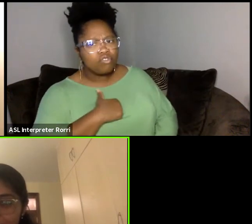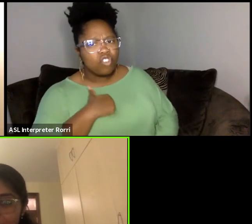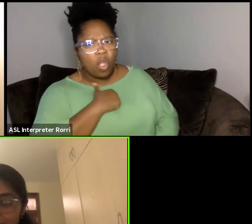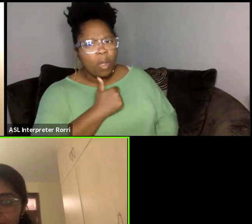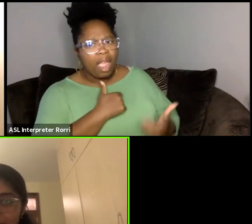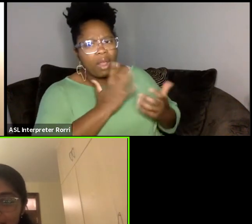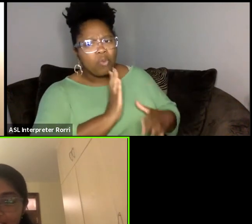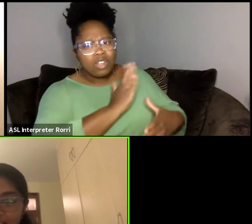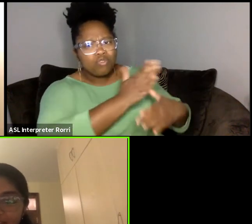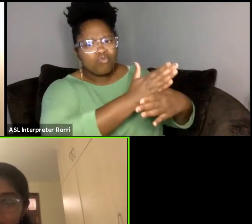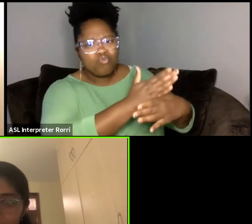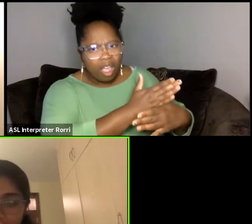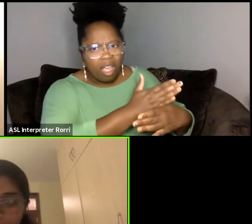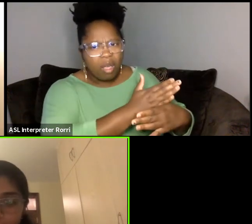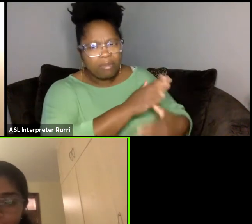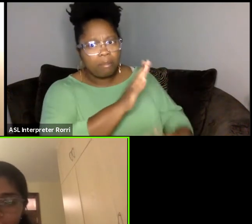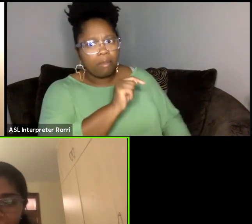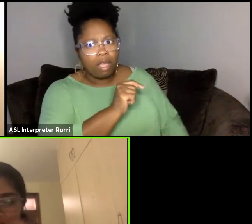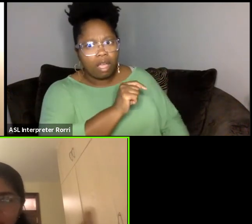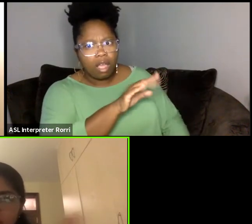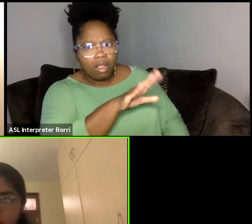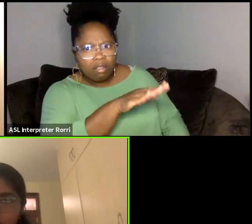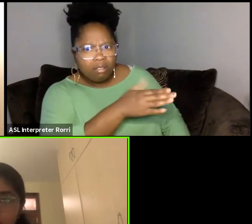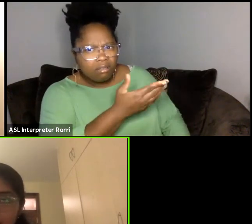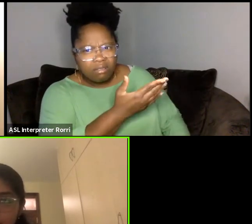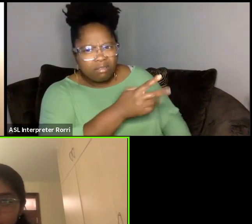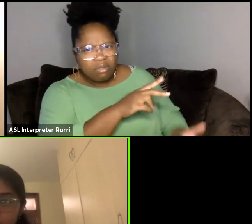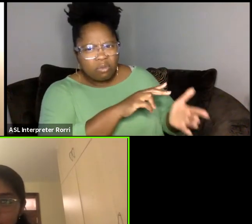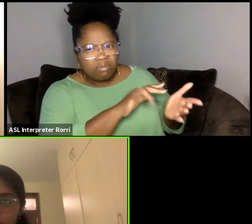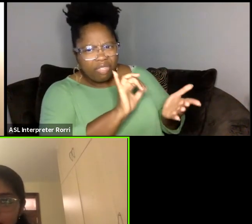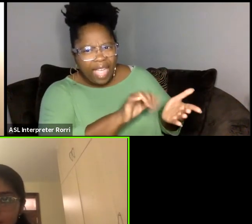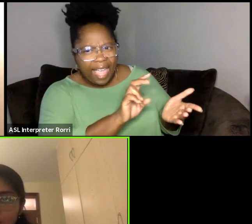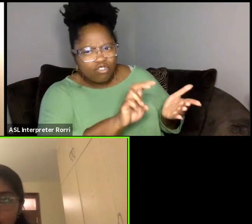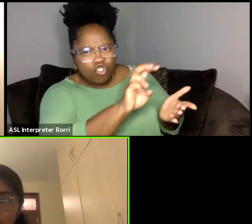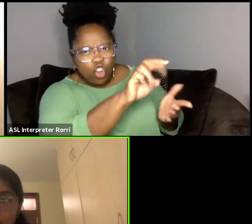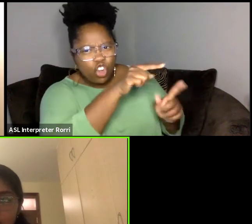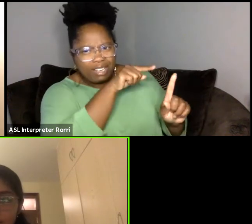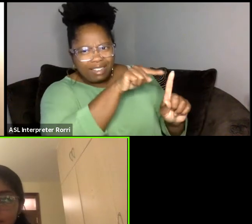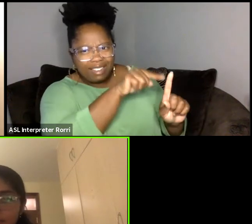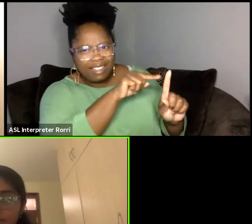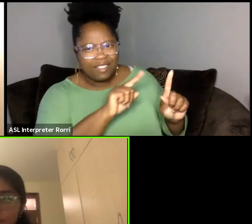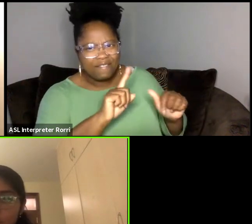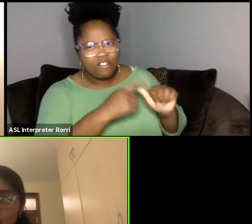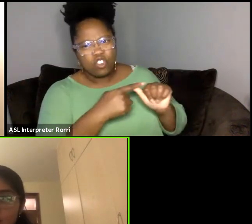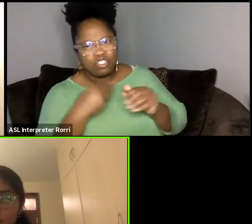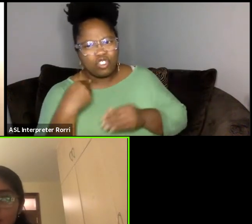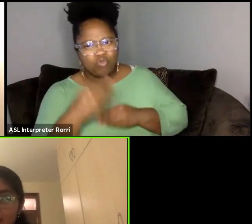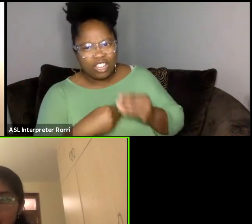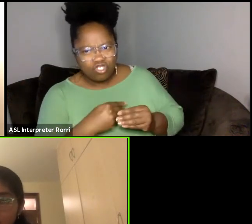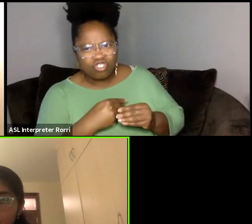but I'd love to just learn more about what that journey was like for you, as a first-generation college student myself,